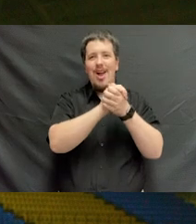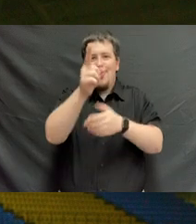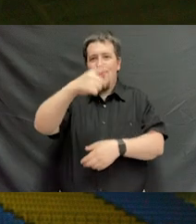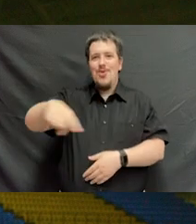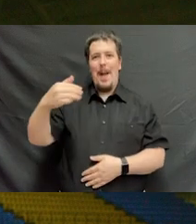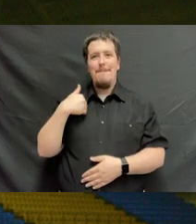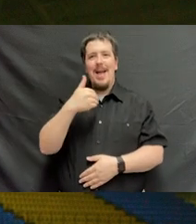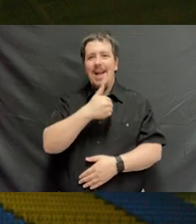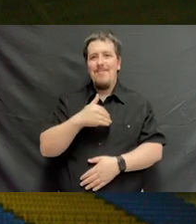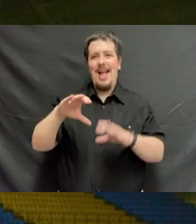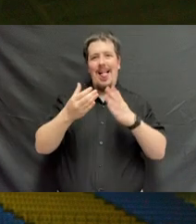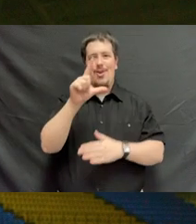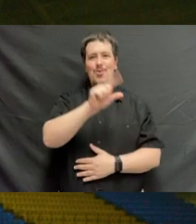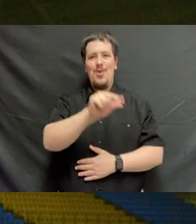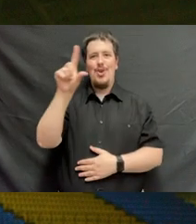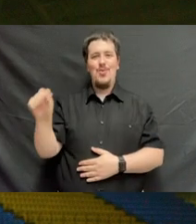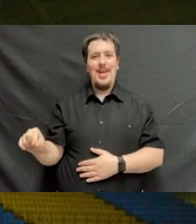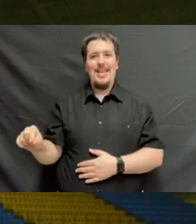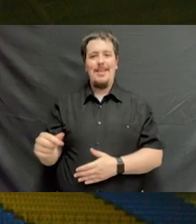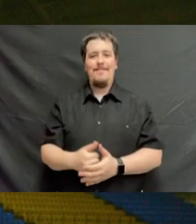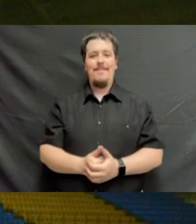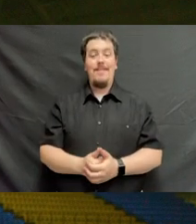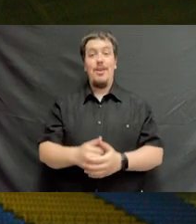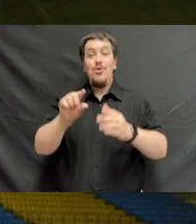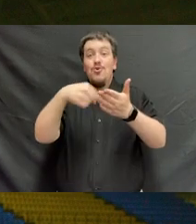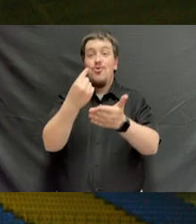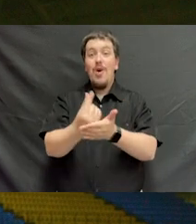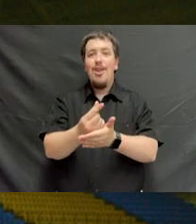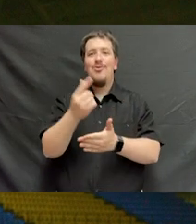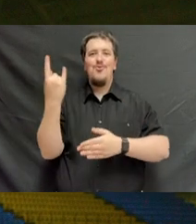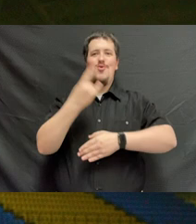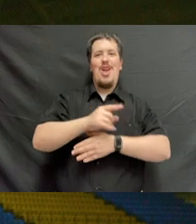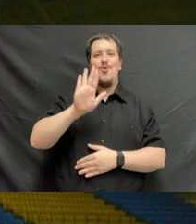members of the class of 2020. Graduates, today's your day.